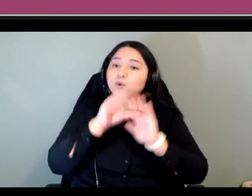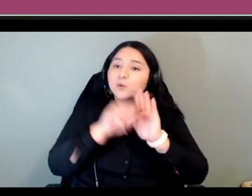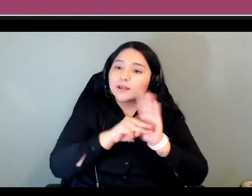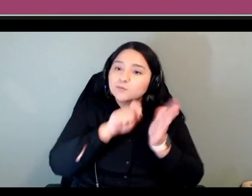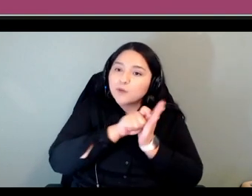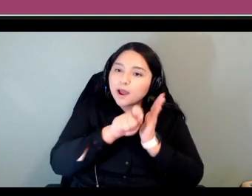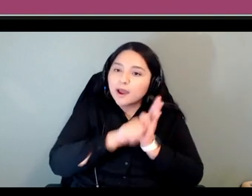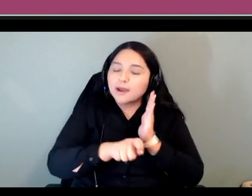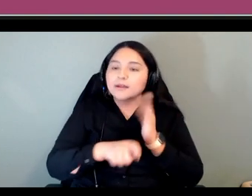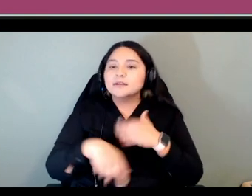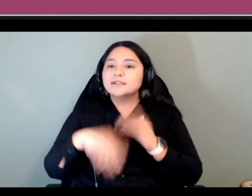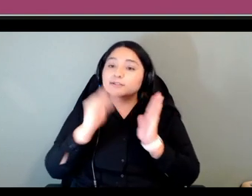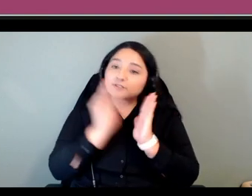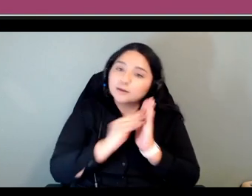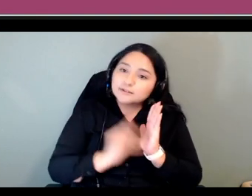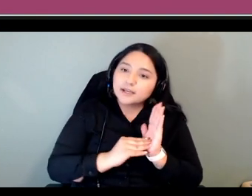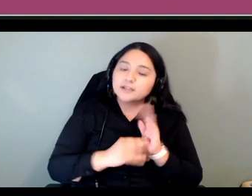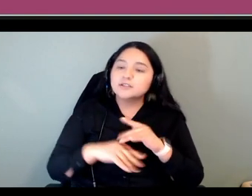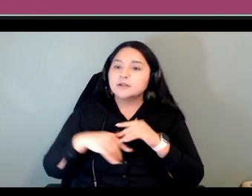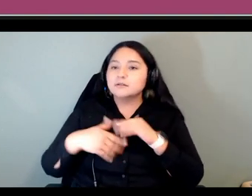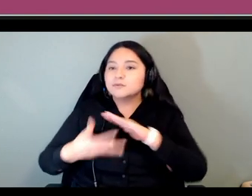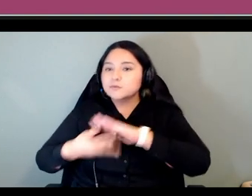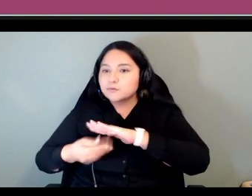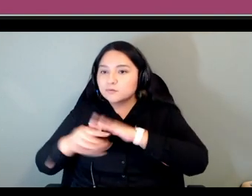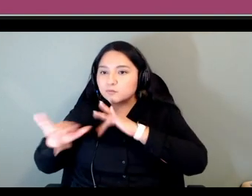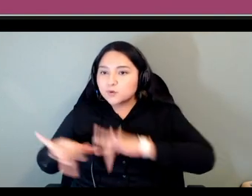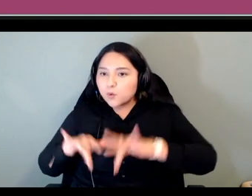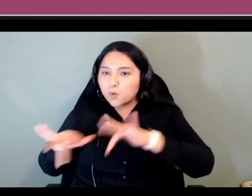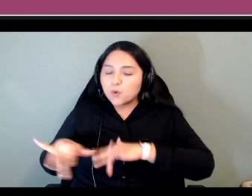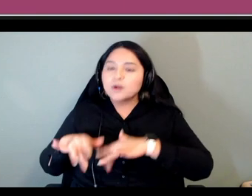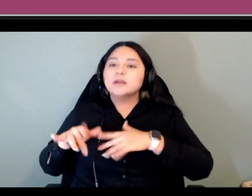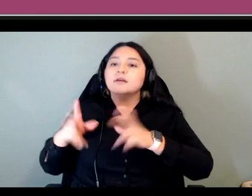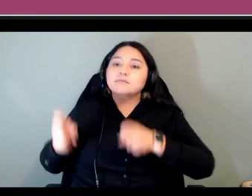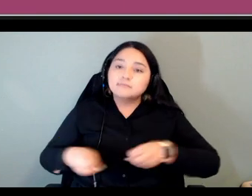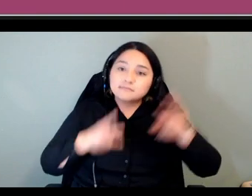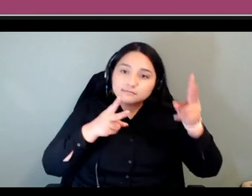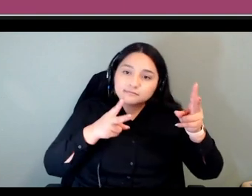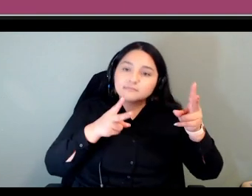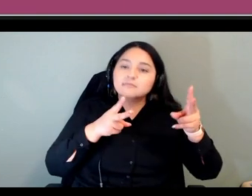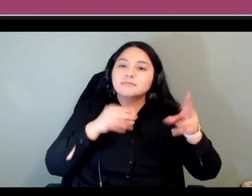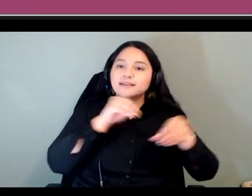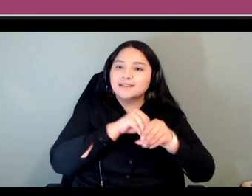the recordings um getting them all you know uploaded and put into the course um on the